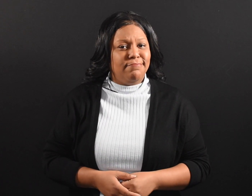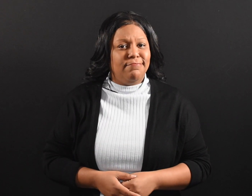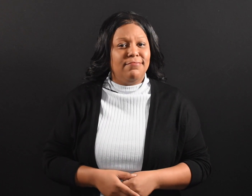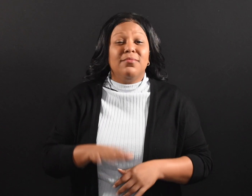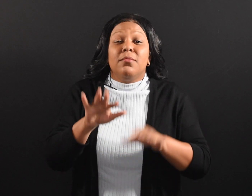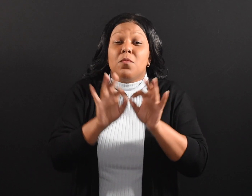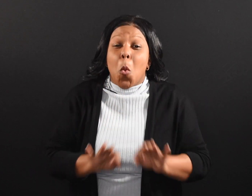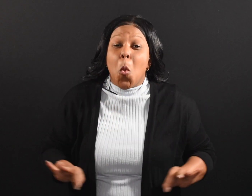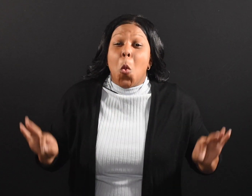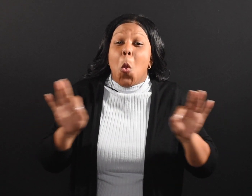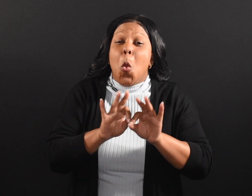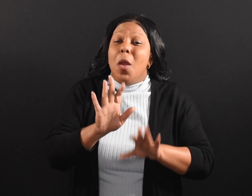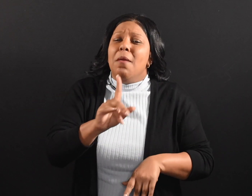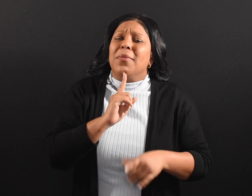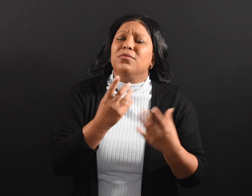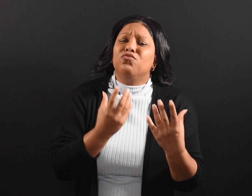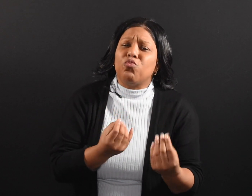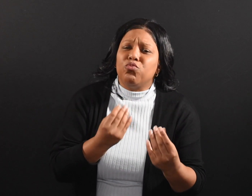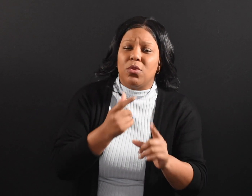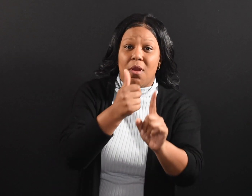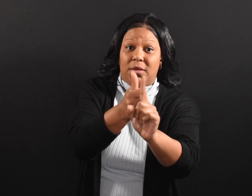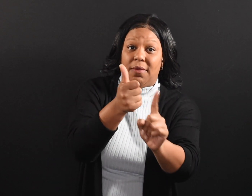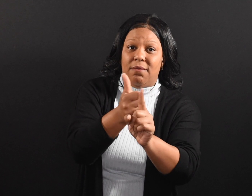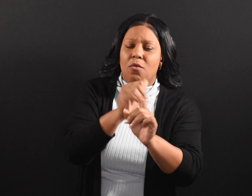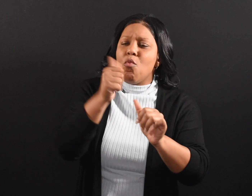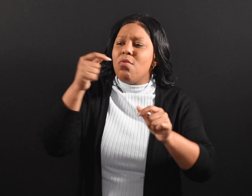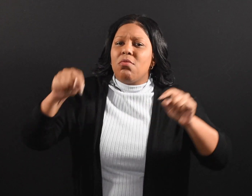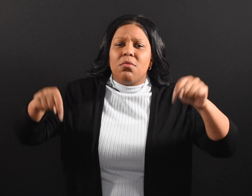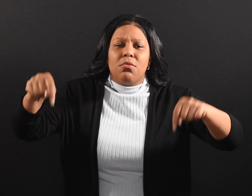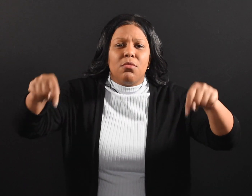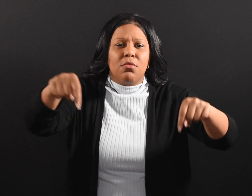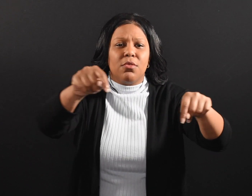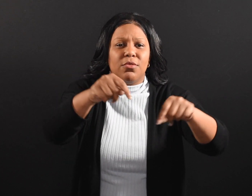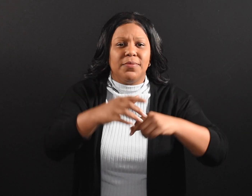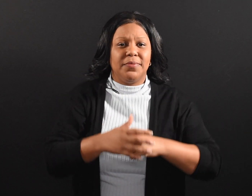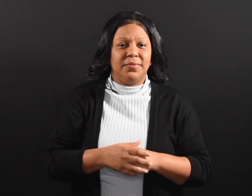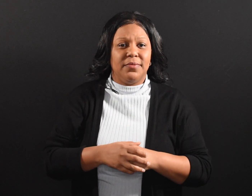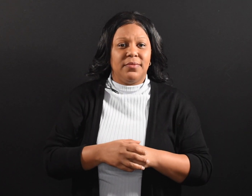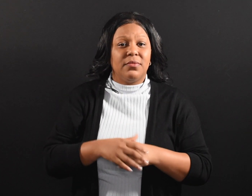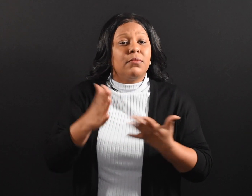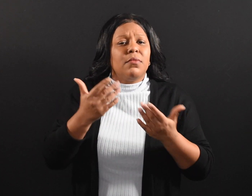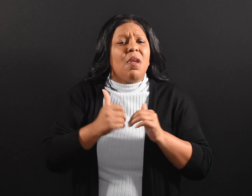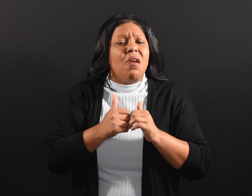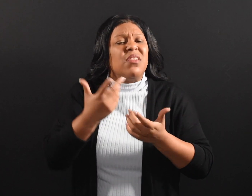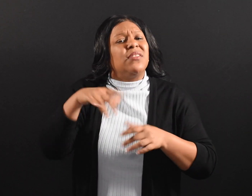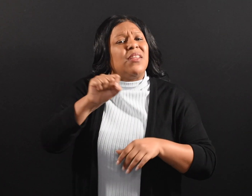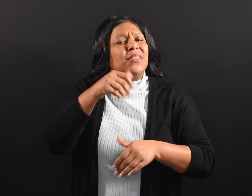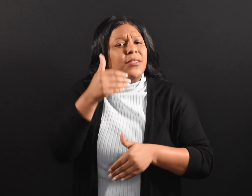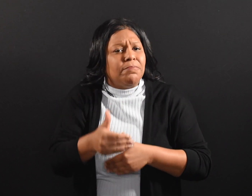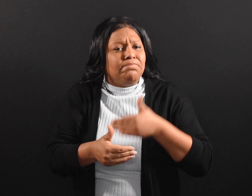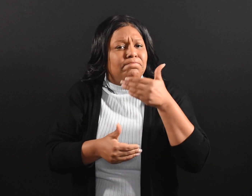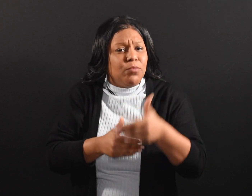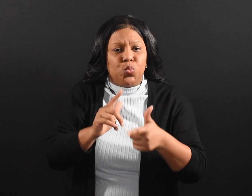to be gentle with yourself and others, and to take steps to support both your own